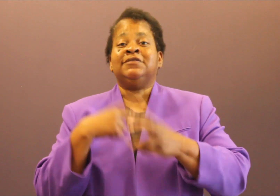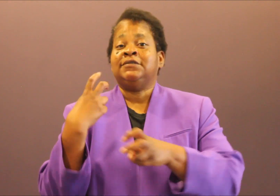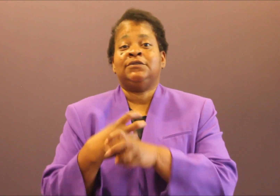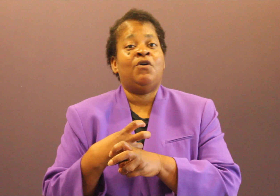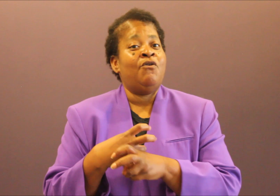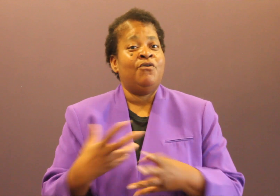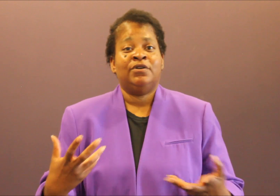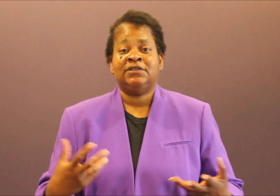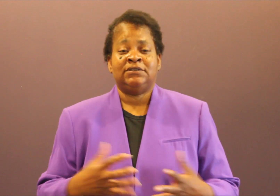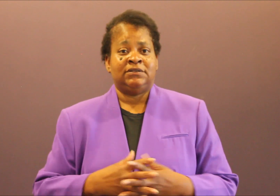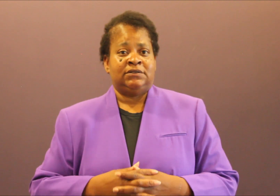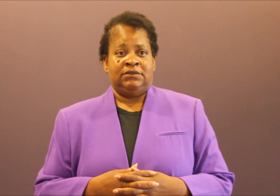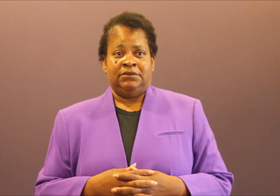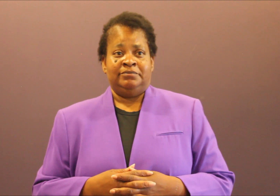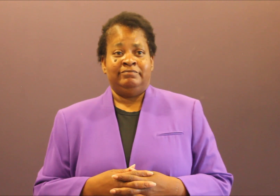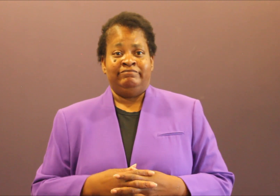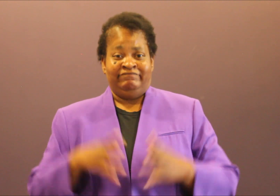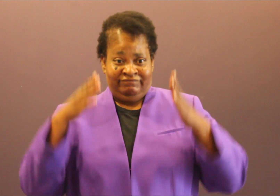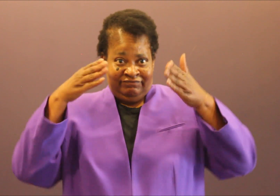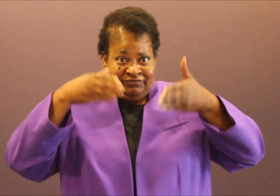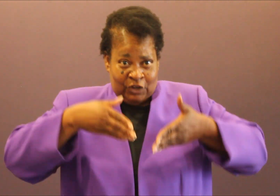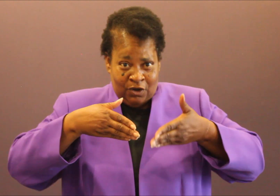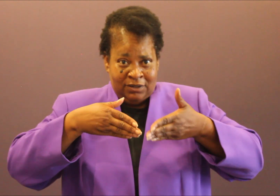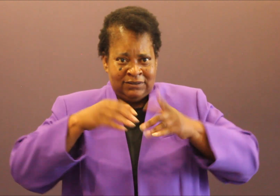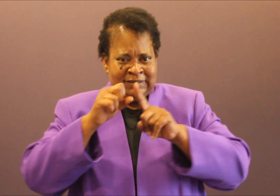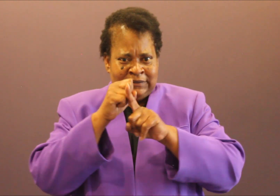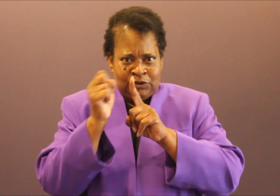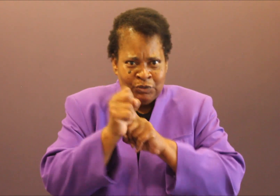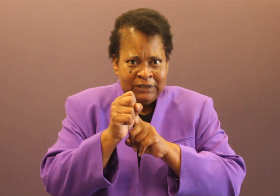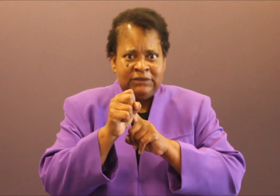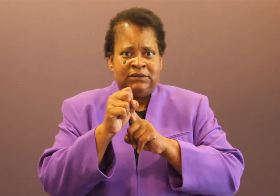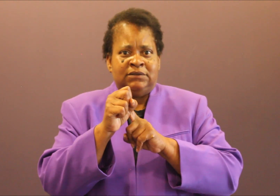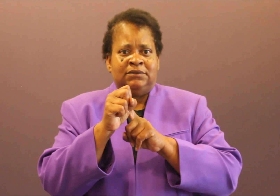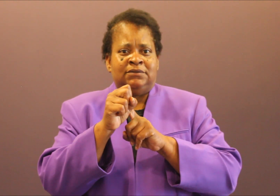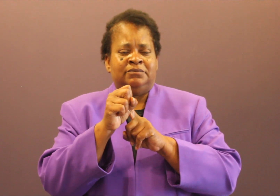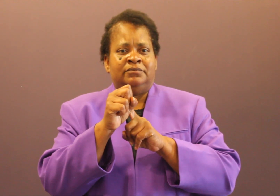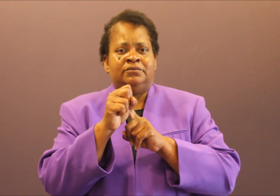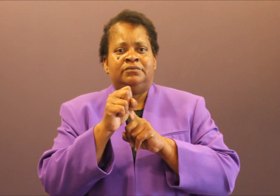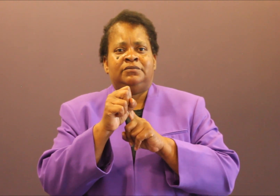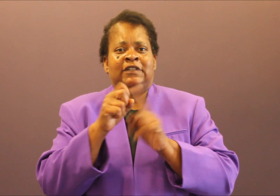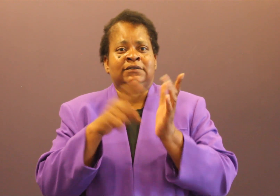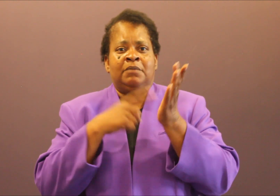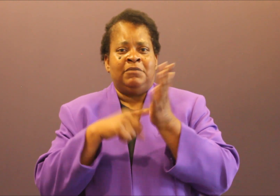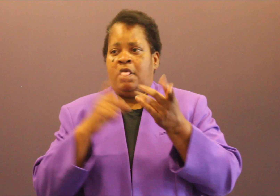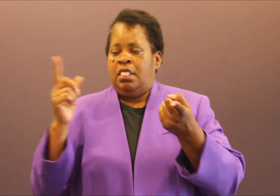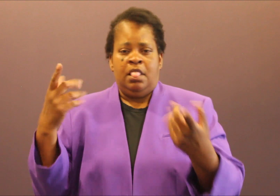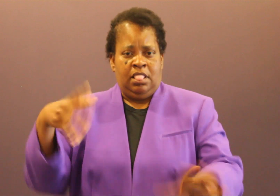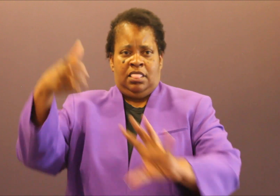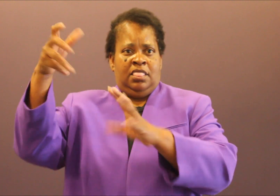of situation. And oftentimes our response as well after the train has left the